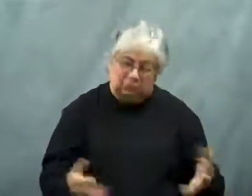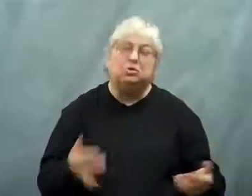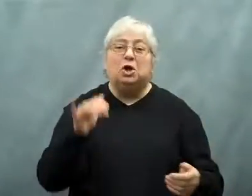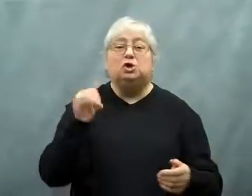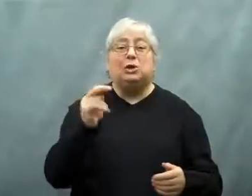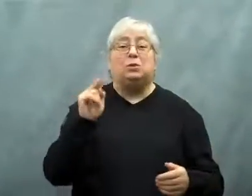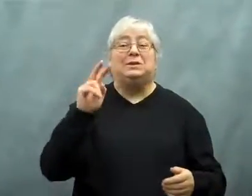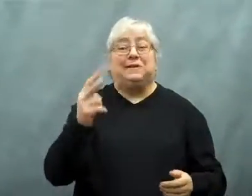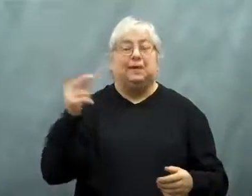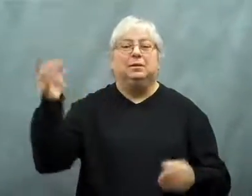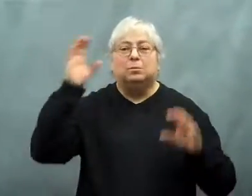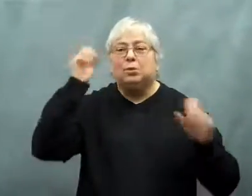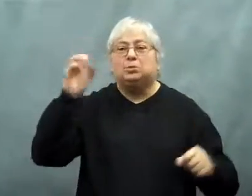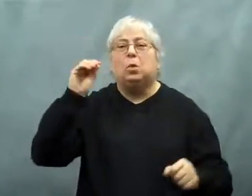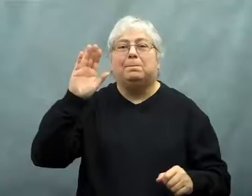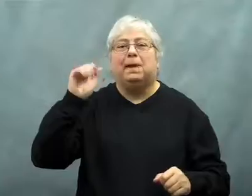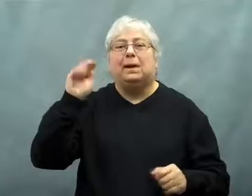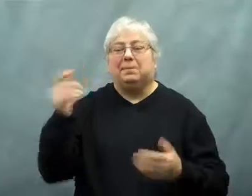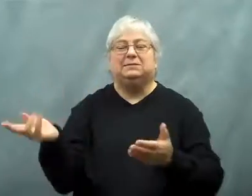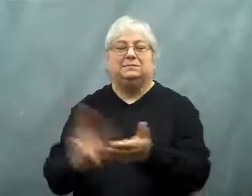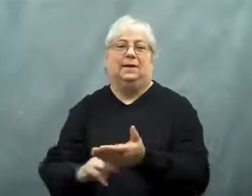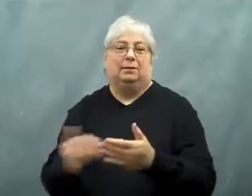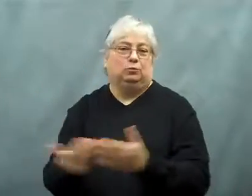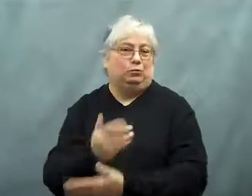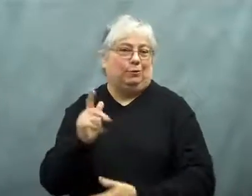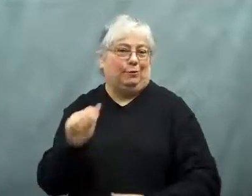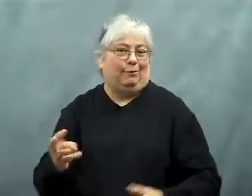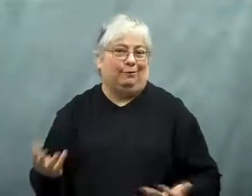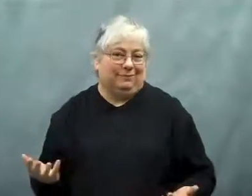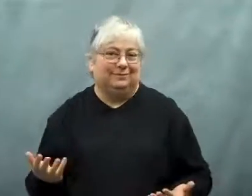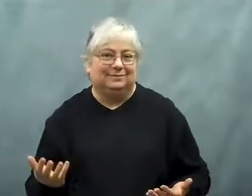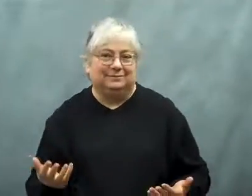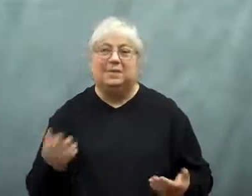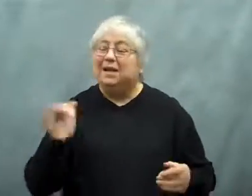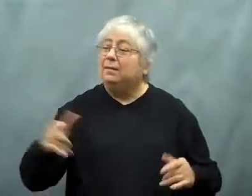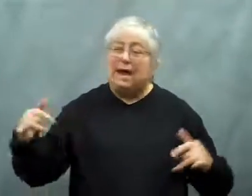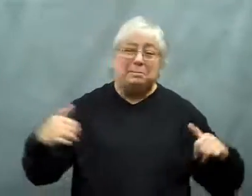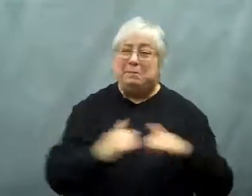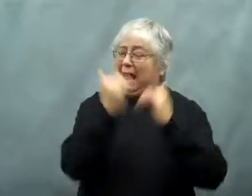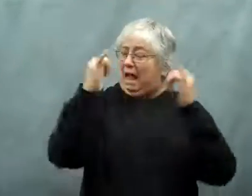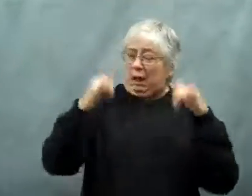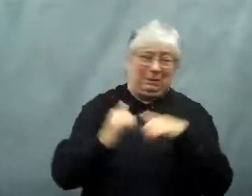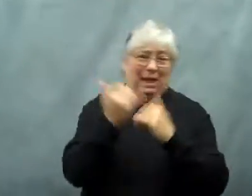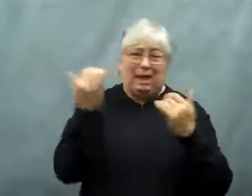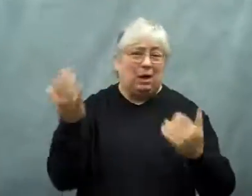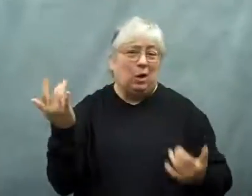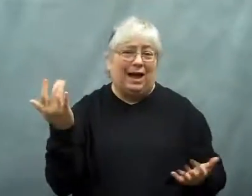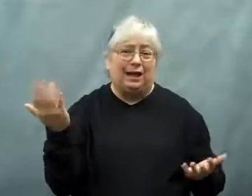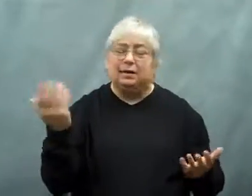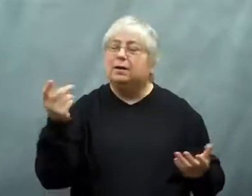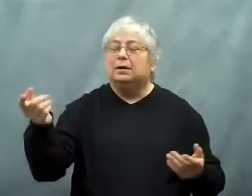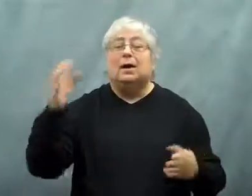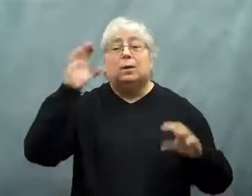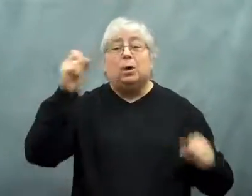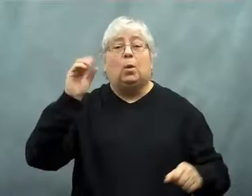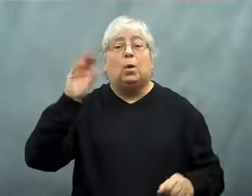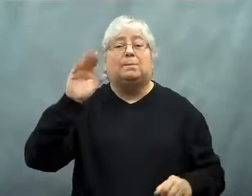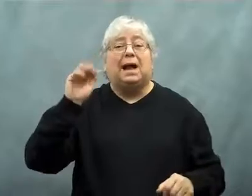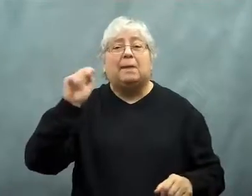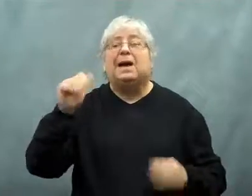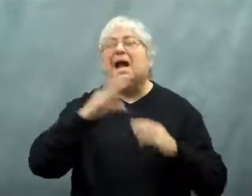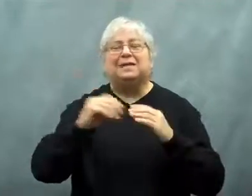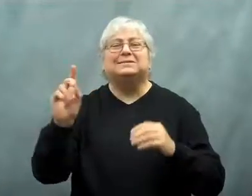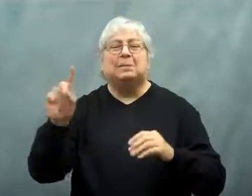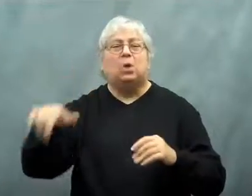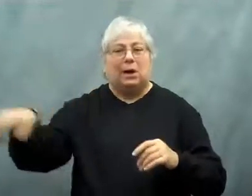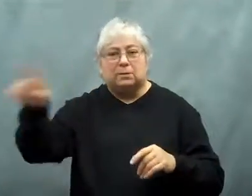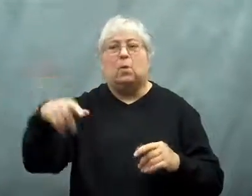President Obama signed it into law on January 2.